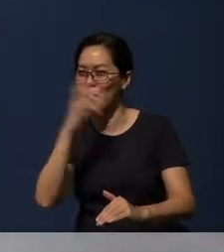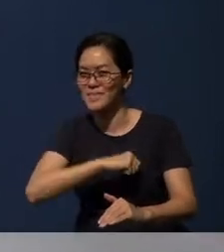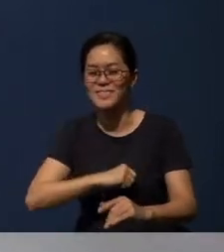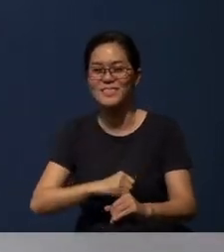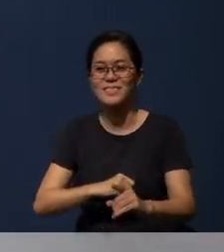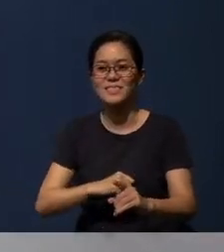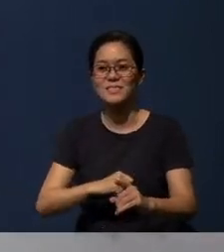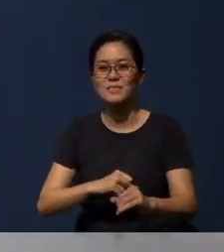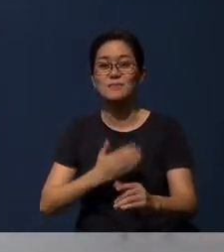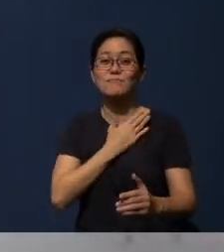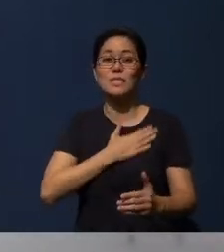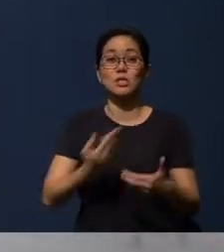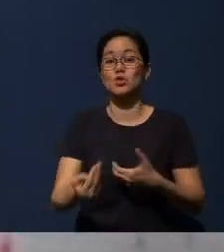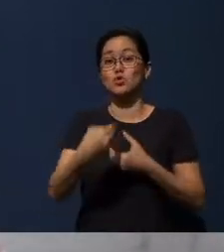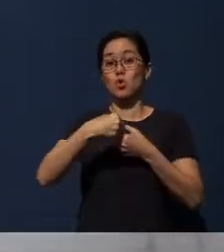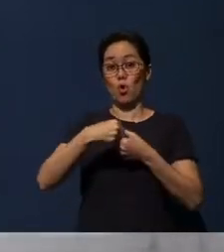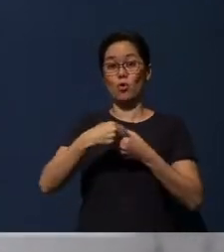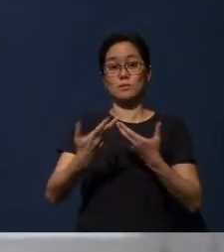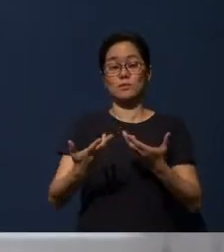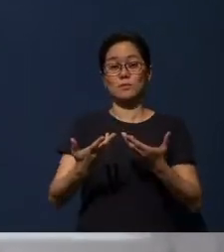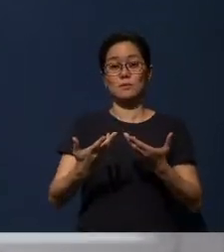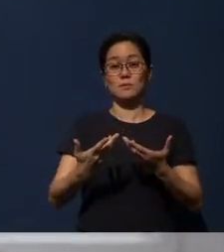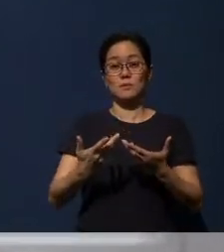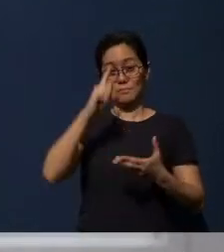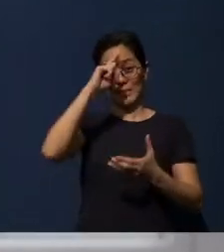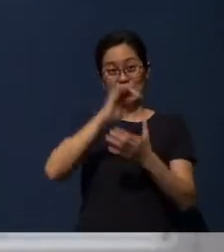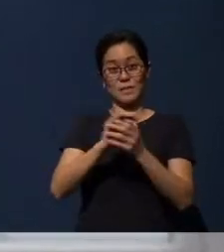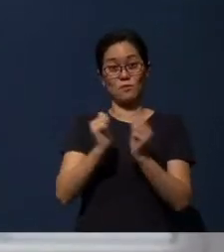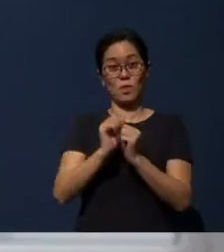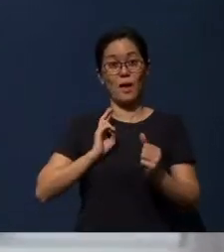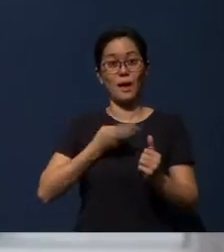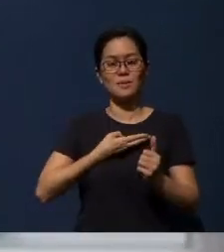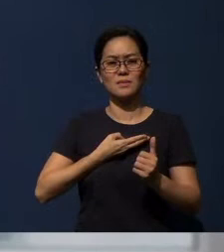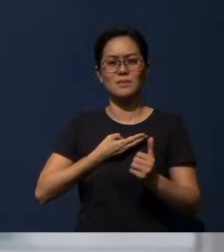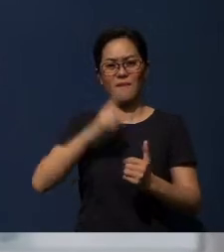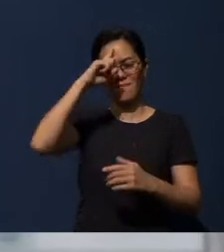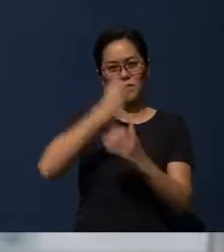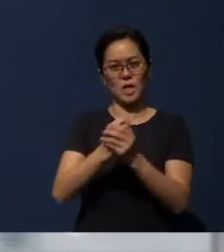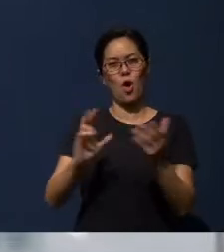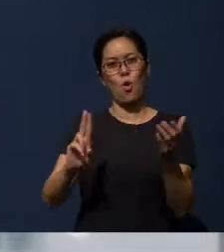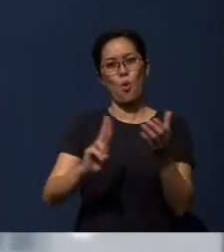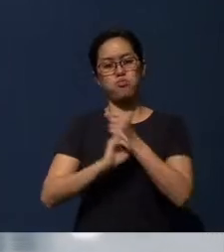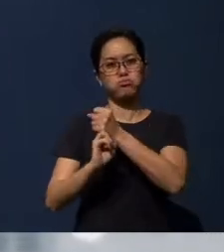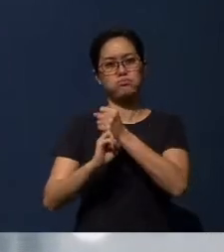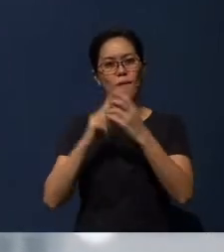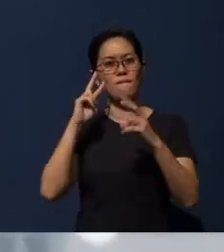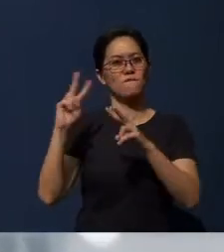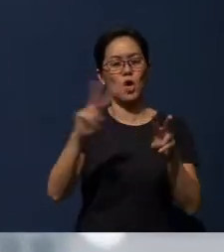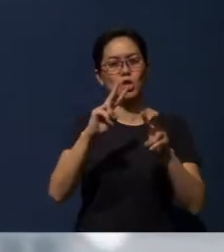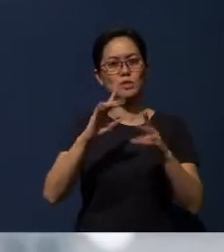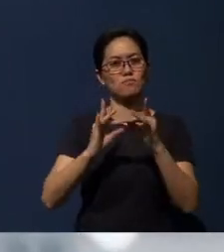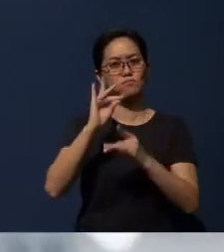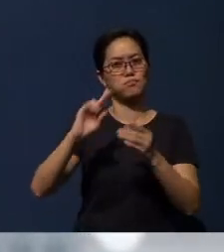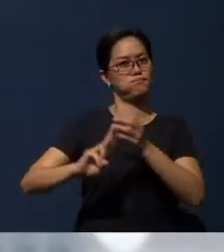Please join us, believe with us, uniting in faith, in vision and in spirit,